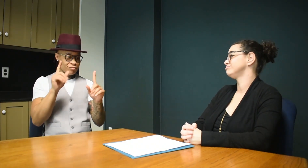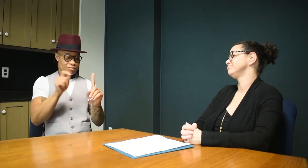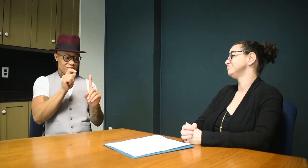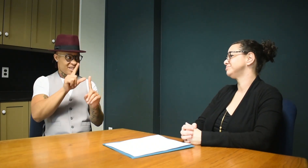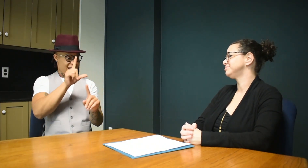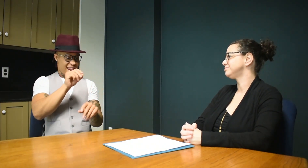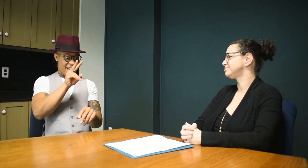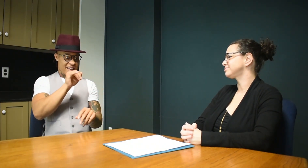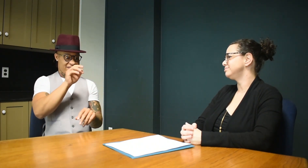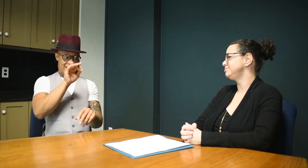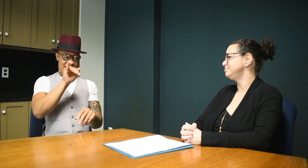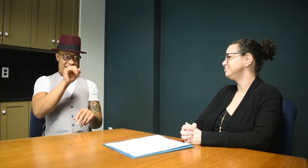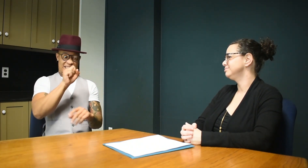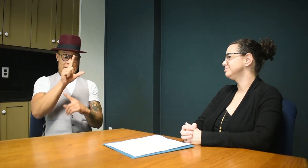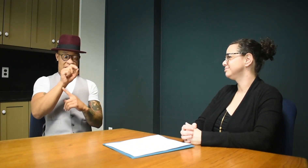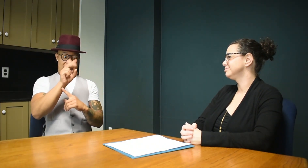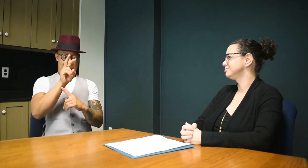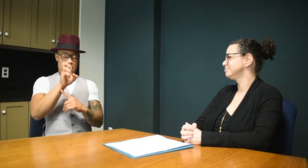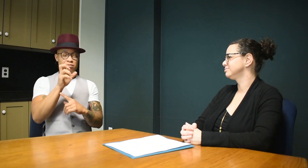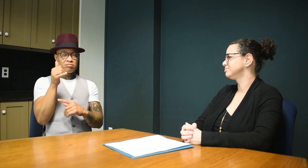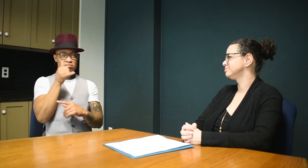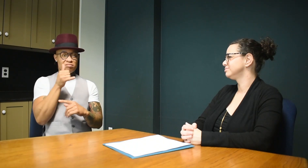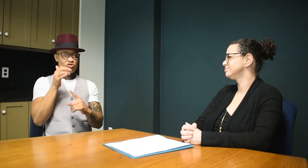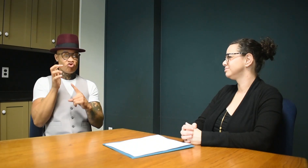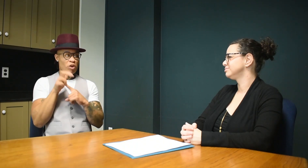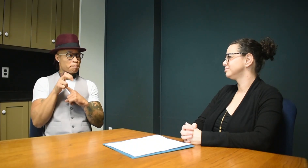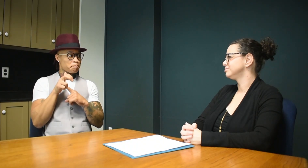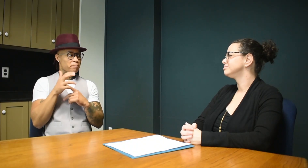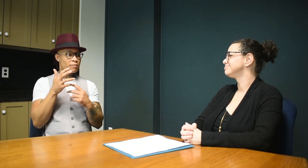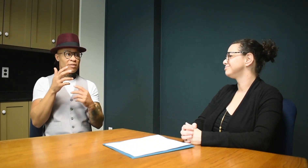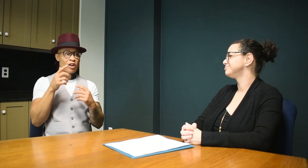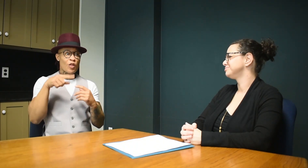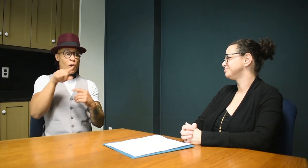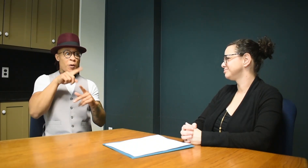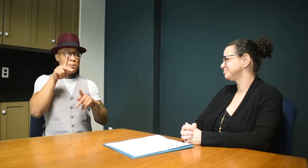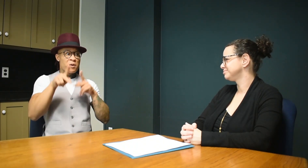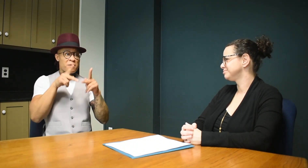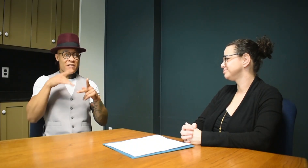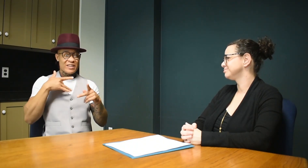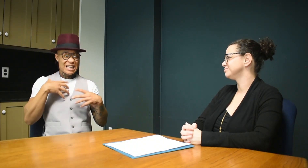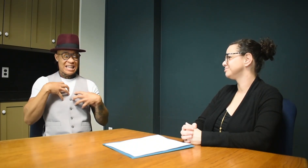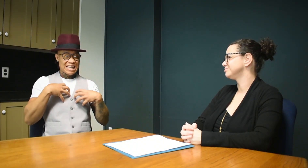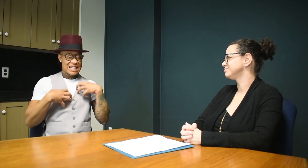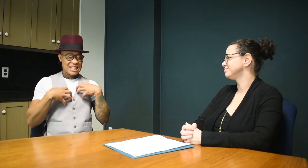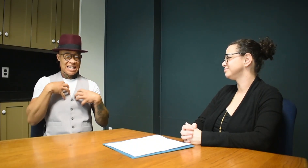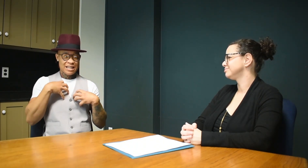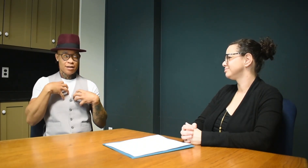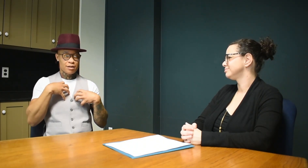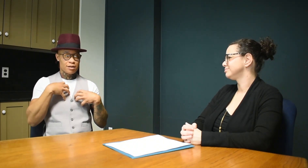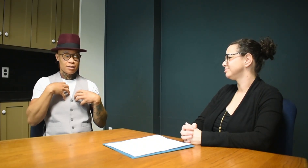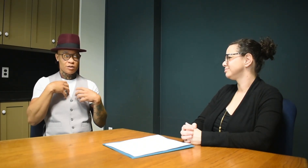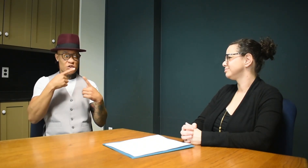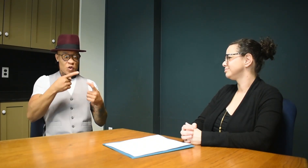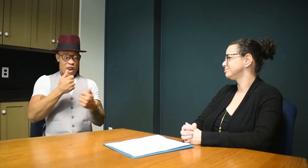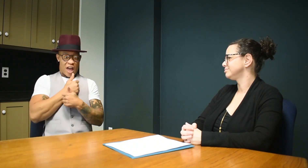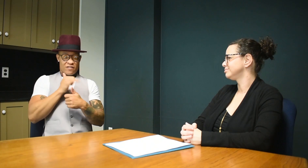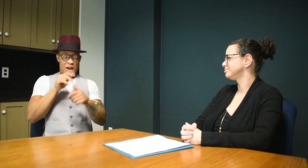Love is love It's just like being a champion! Those people who are not conflicted but love a person regardless